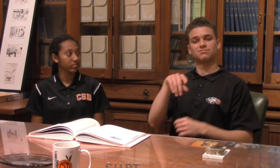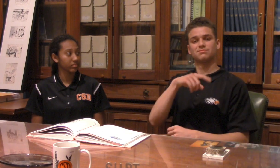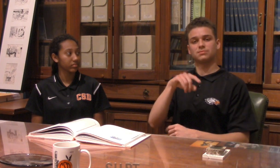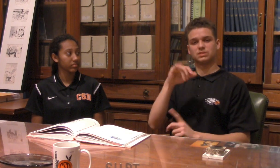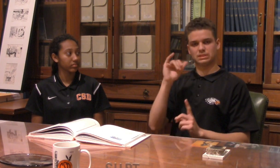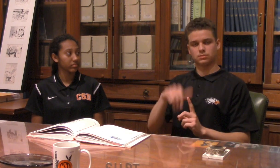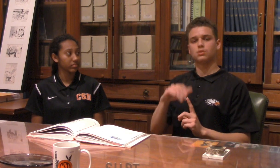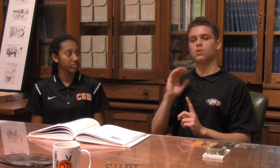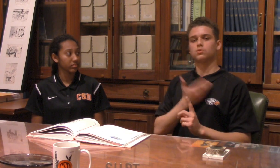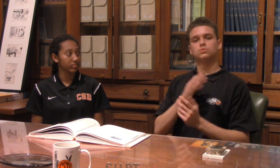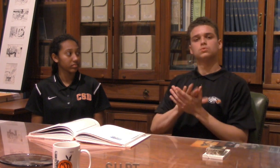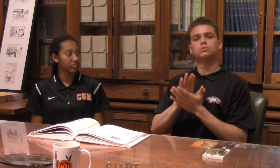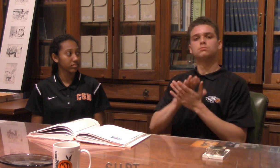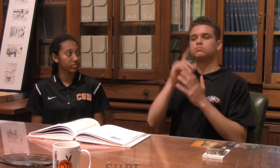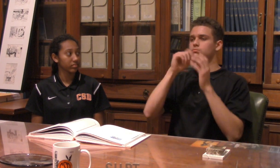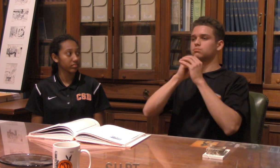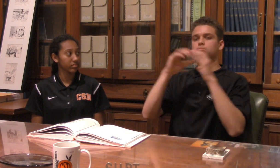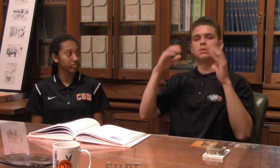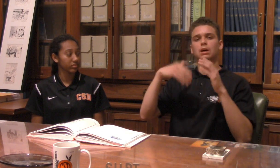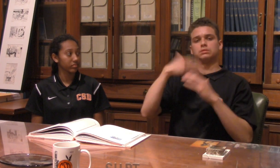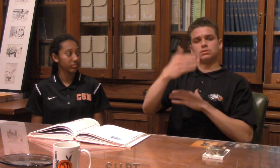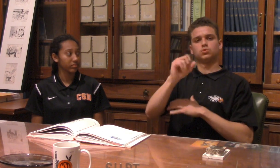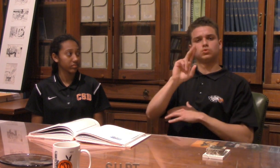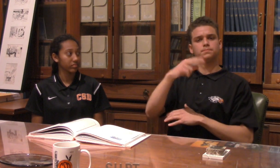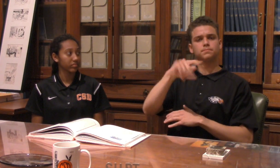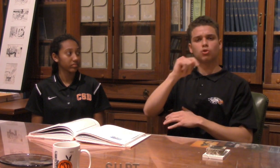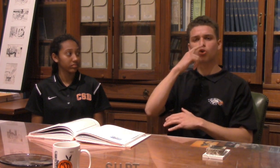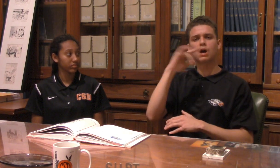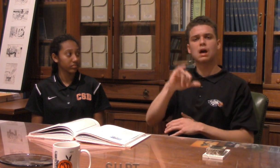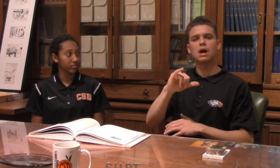These are our school's expectations for our next superintendent.